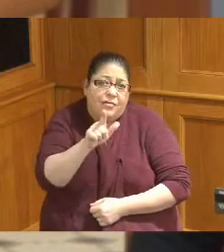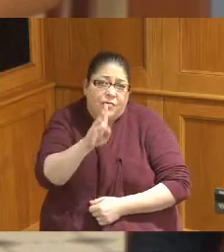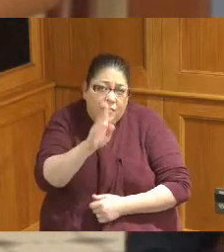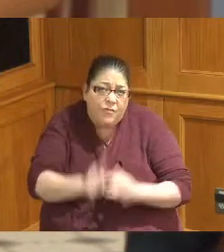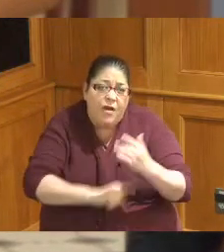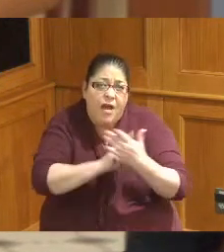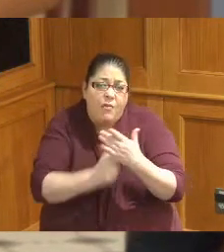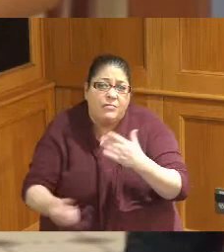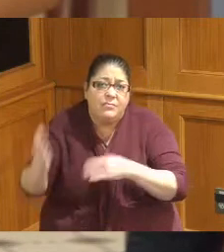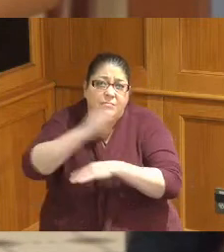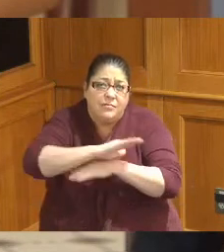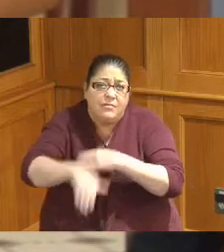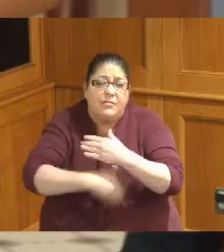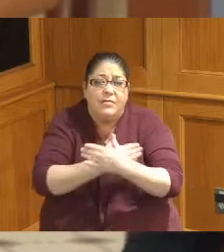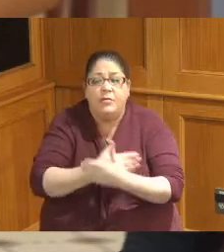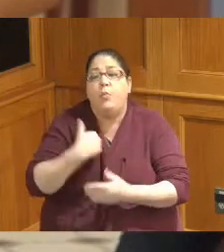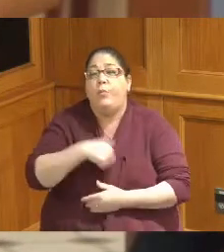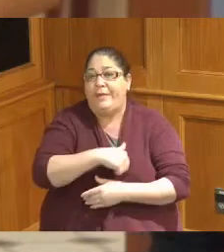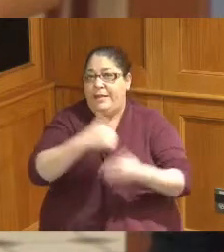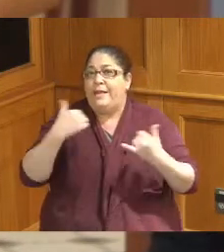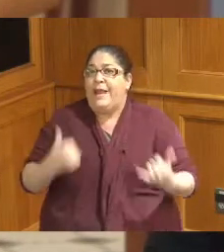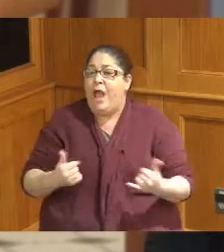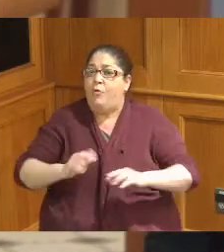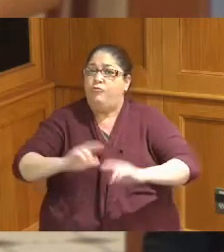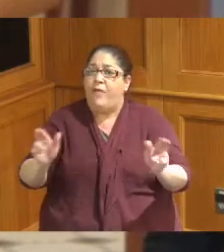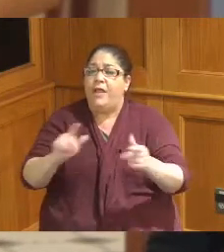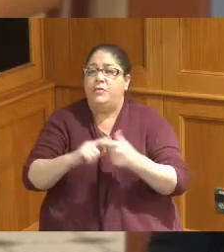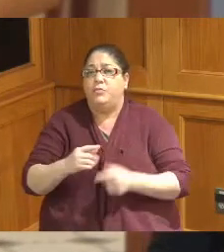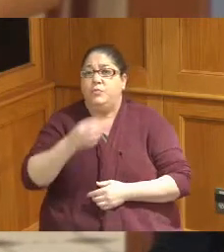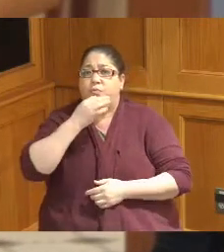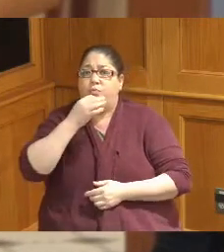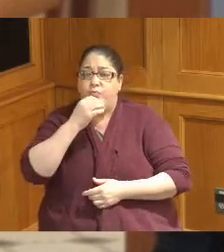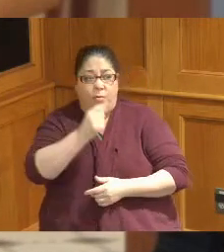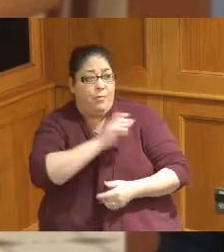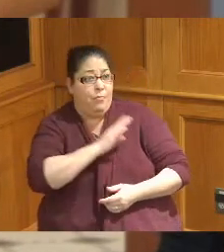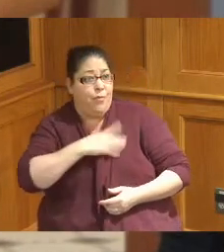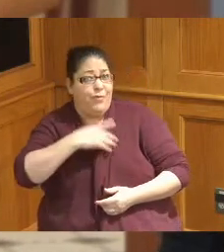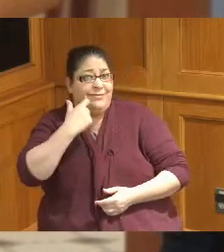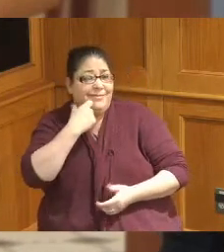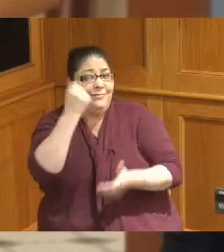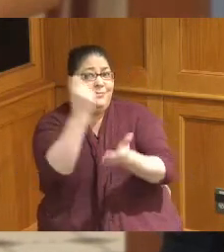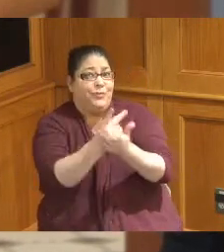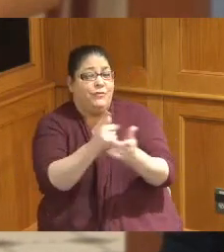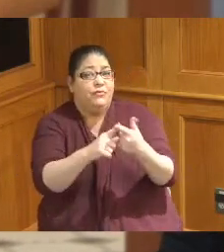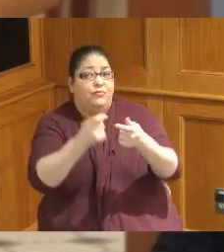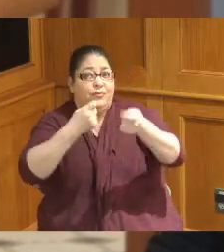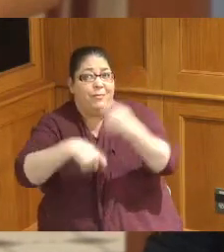a capital project that the Board has approved to replace the Transformers replace the switch gear